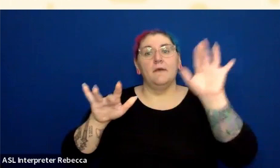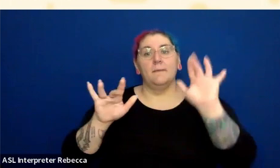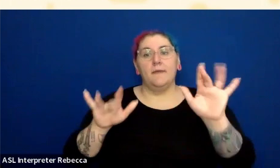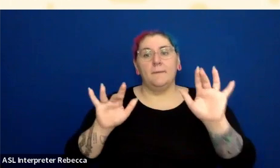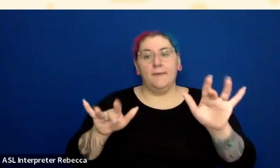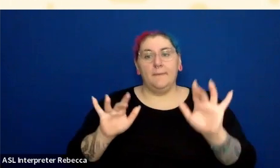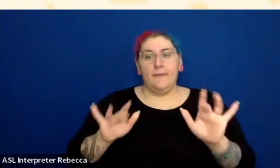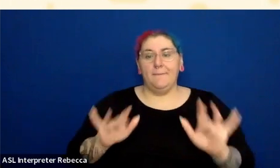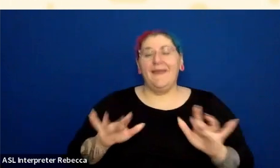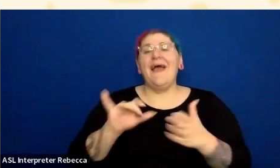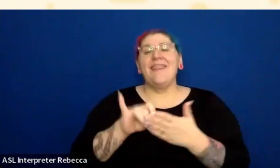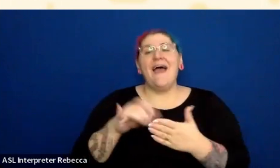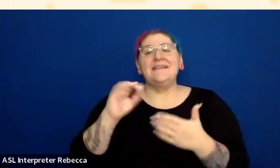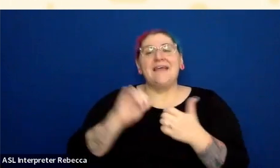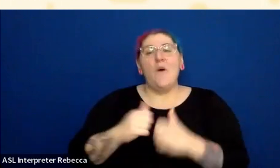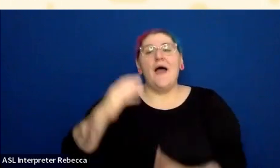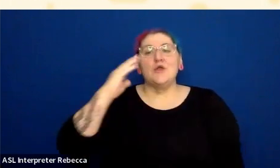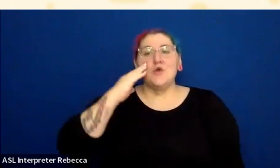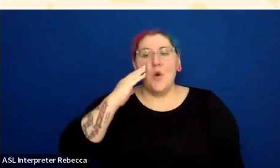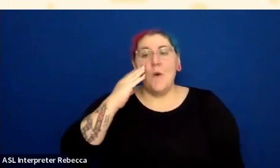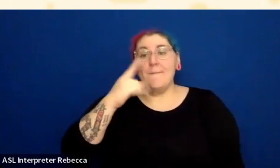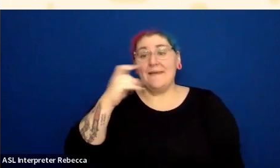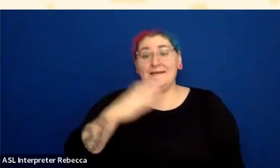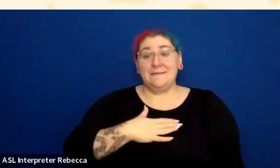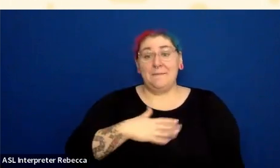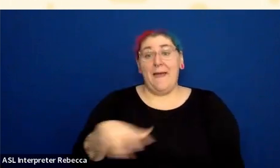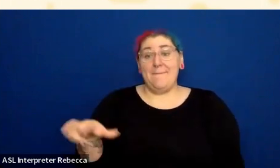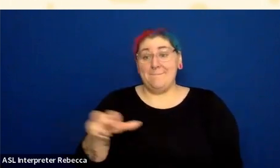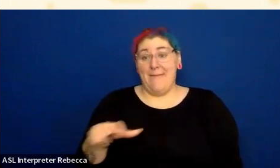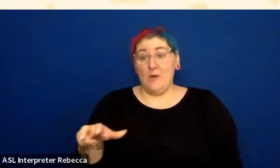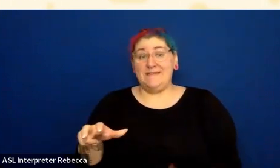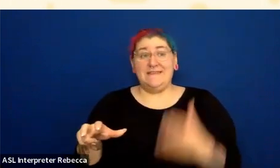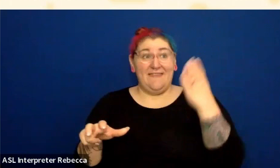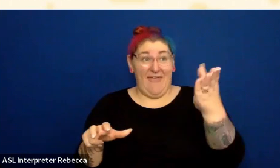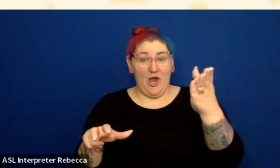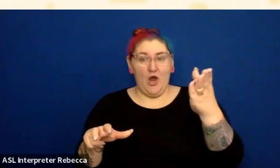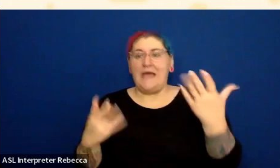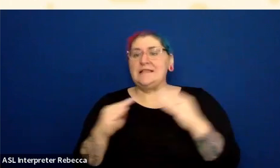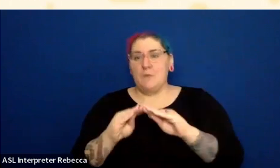With a mouse, I know because my mouse is on it. I get a cursor, I get a finger, something to tell me my mouse is on it.